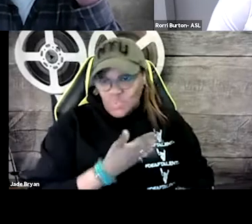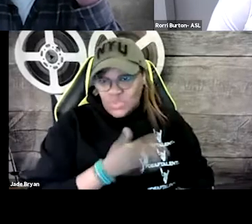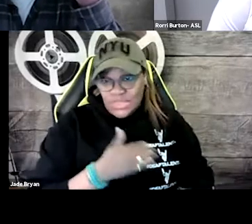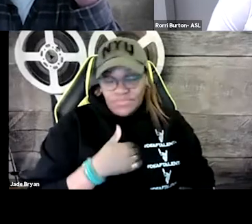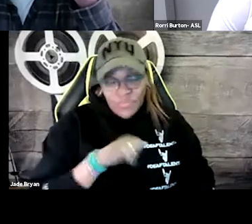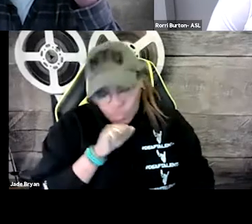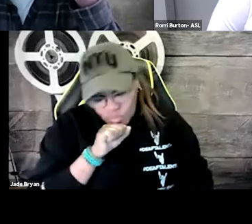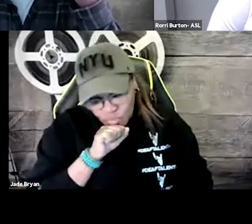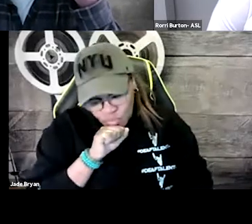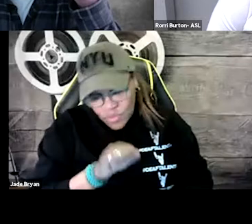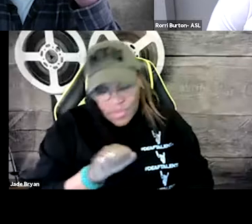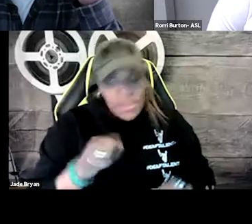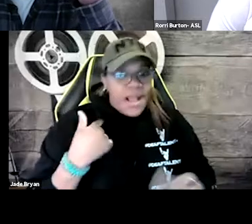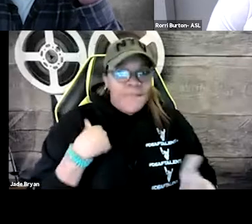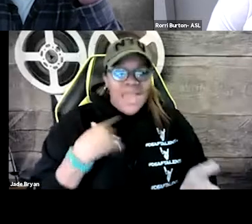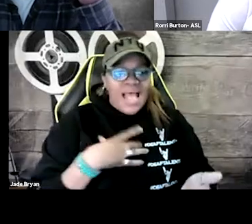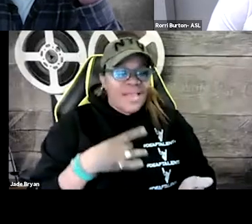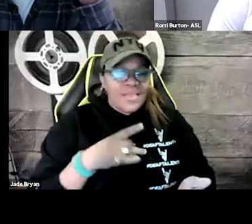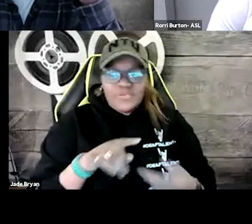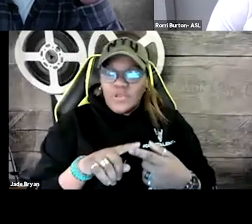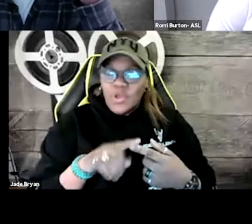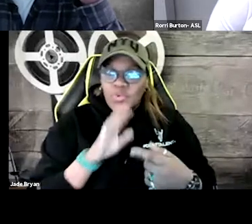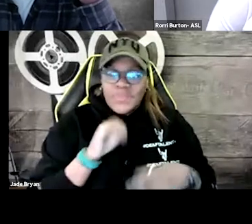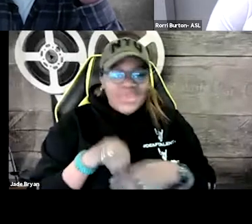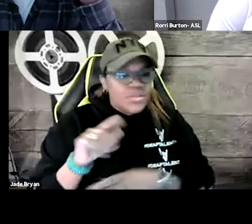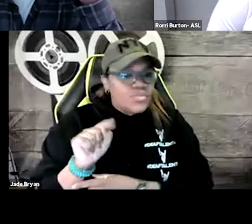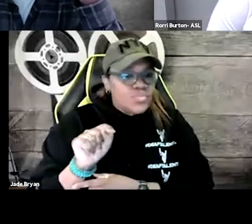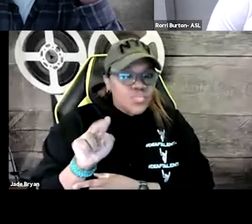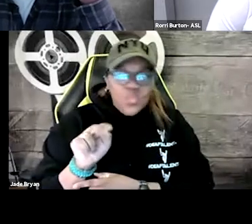For me, I'm a music lover. I enjoy music immensely.